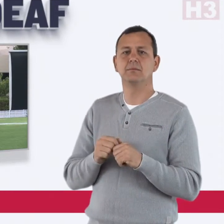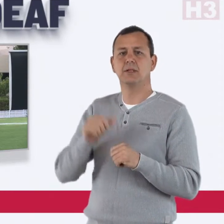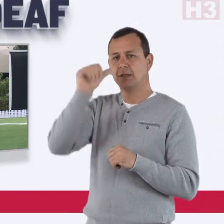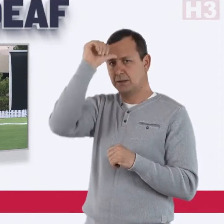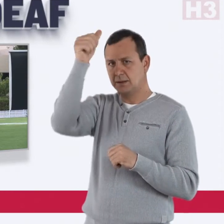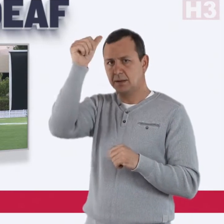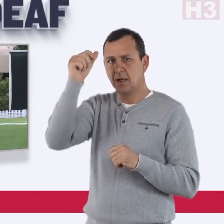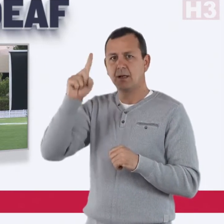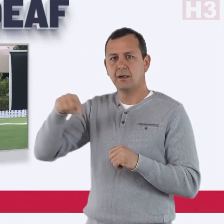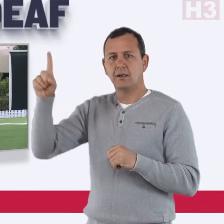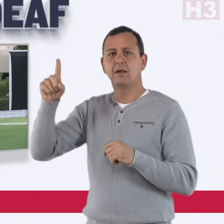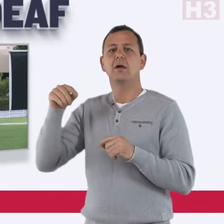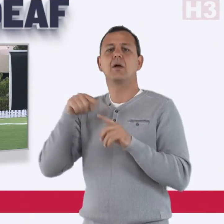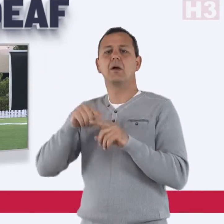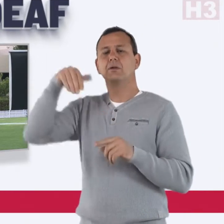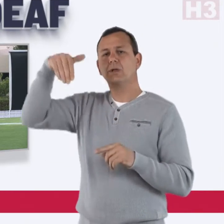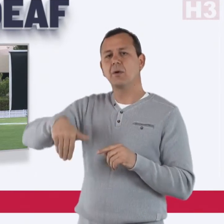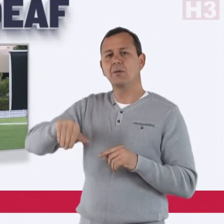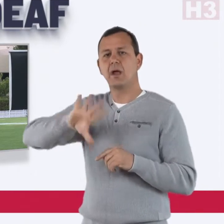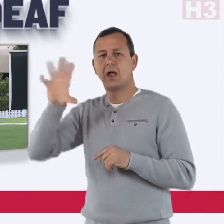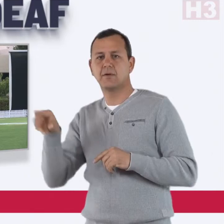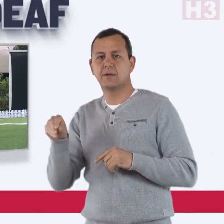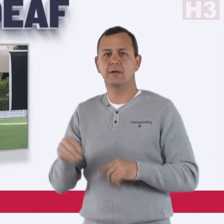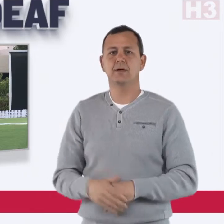India and South Africa.